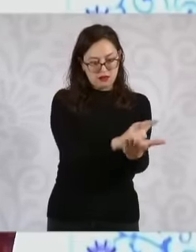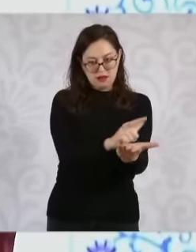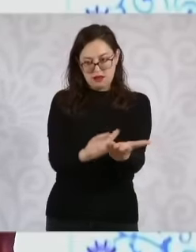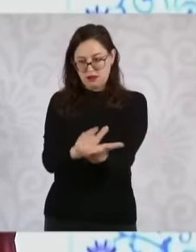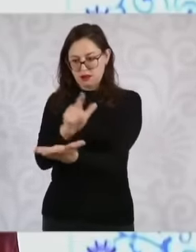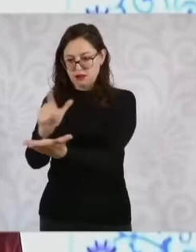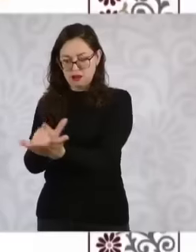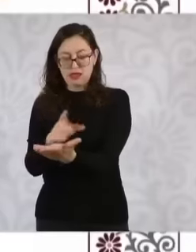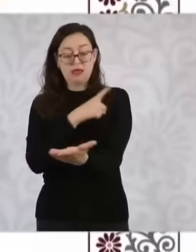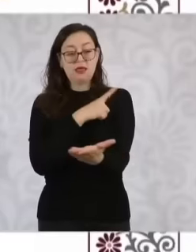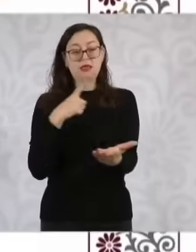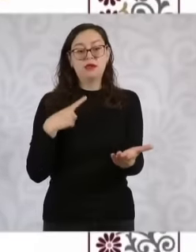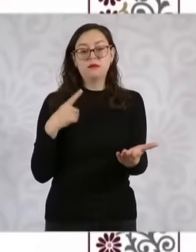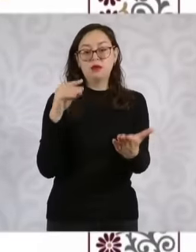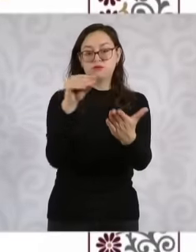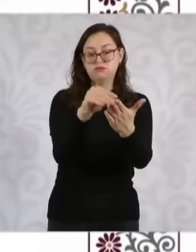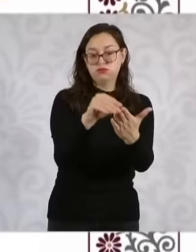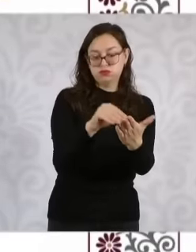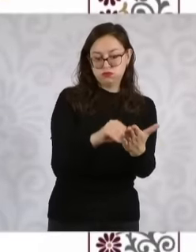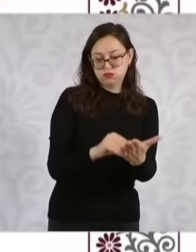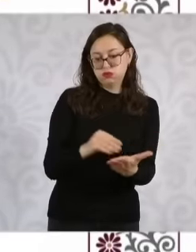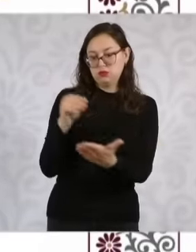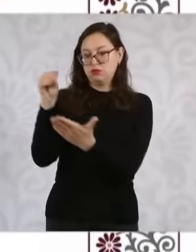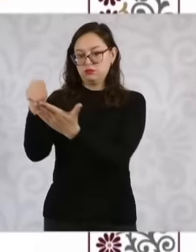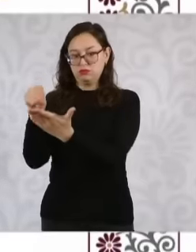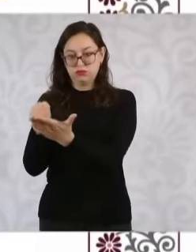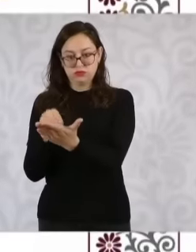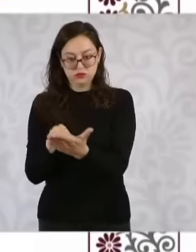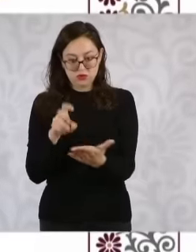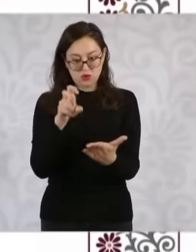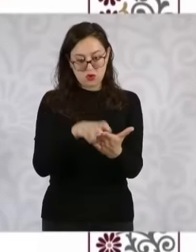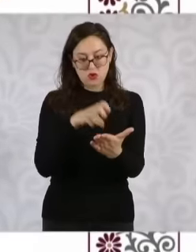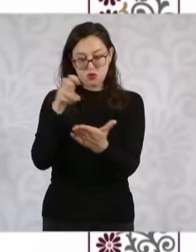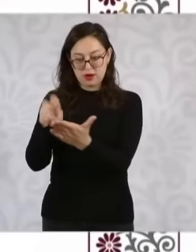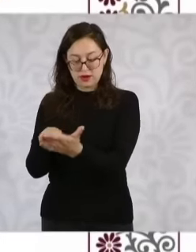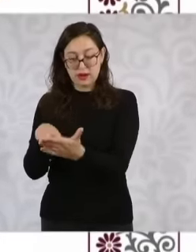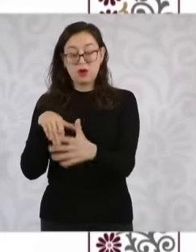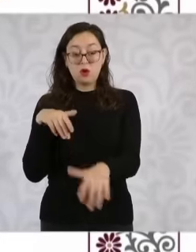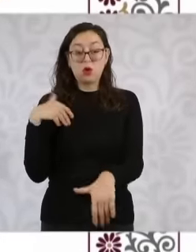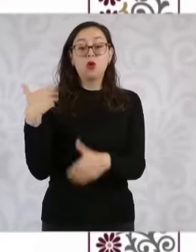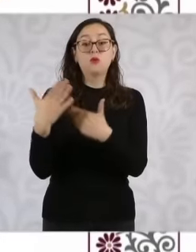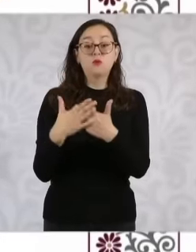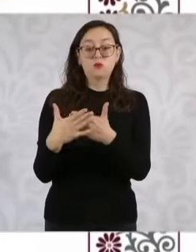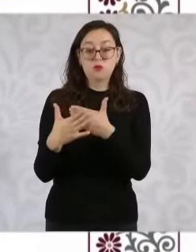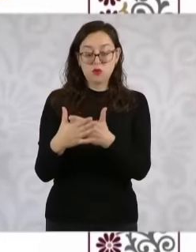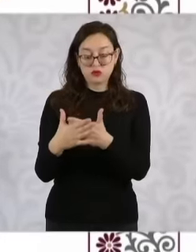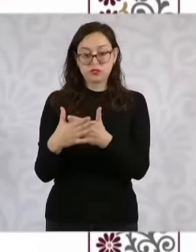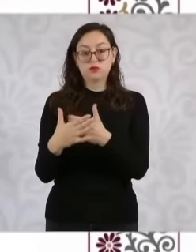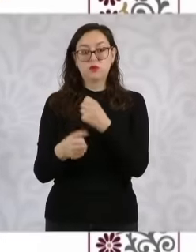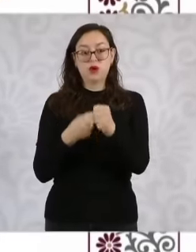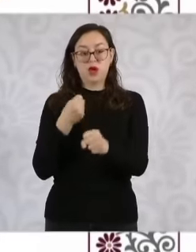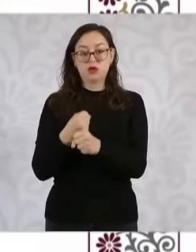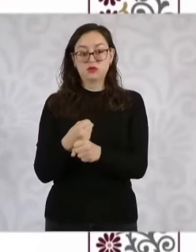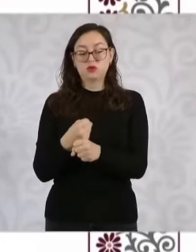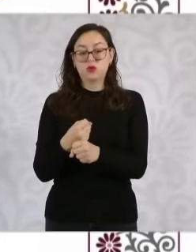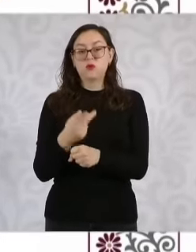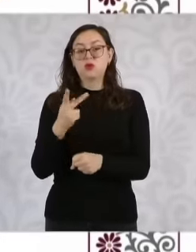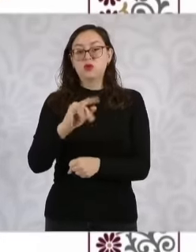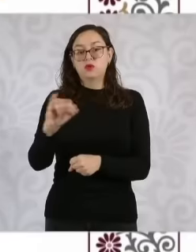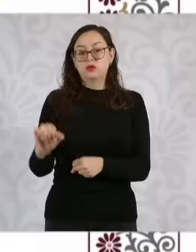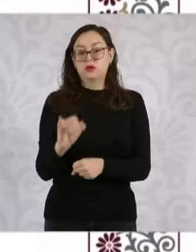the stages of the electoral process for the elected positions of the judiciary to provide legality,